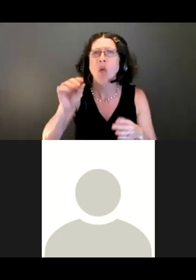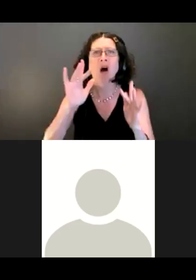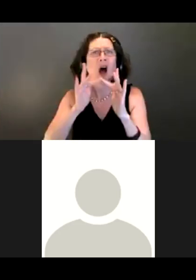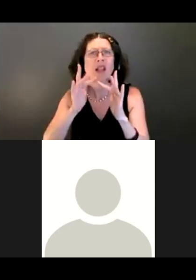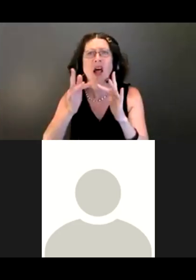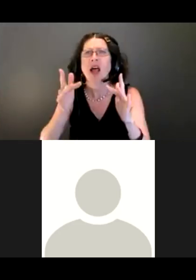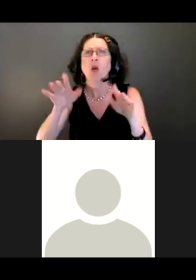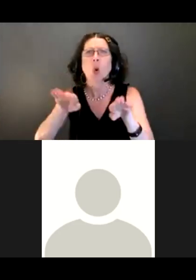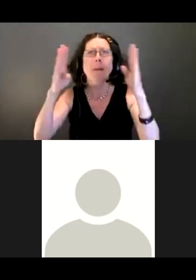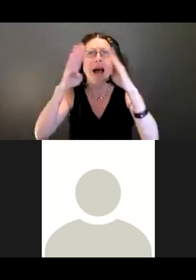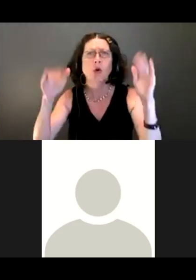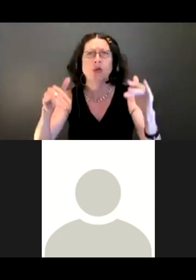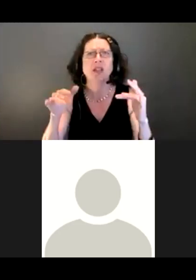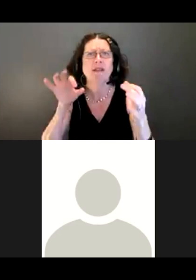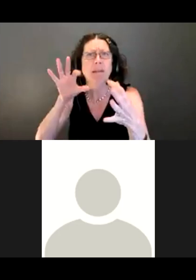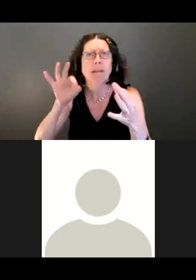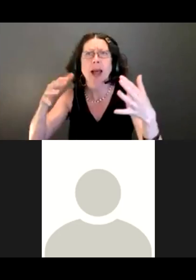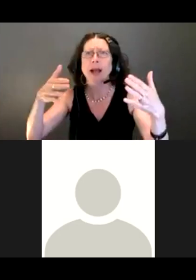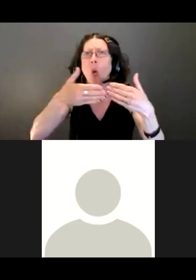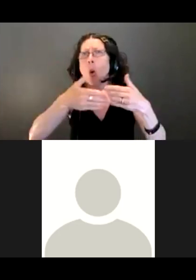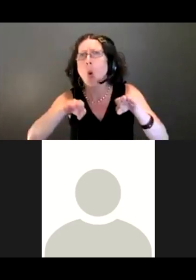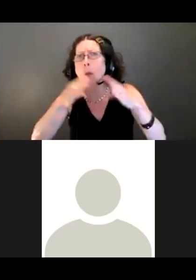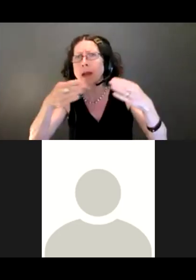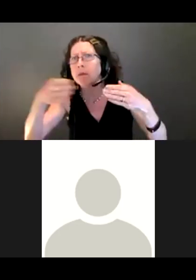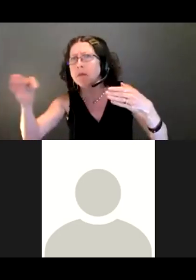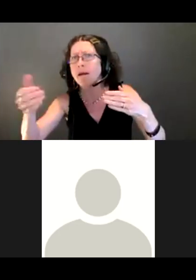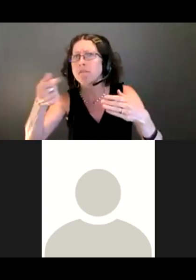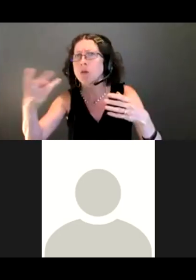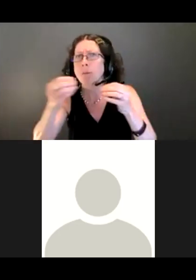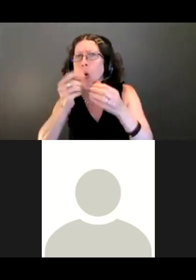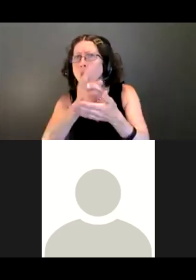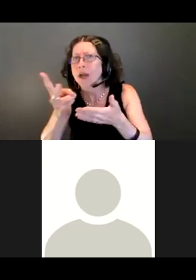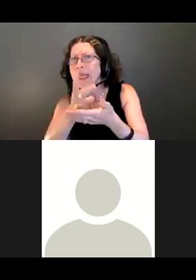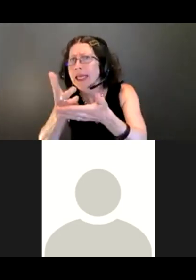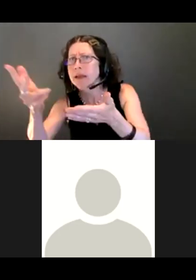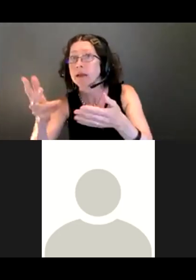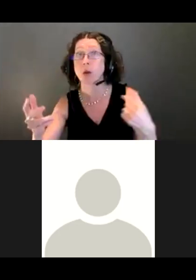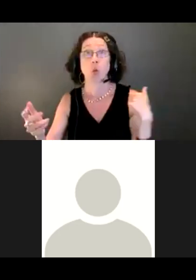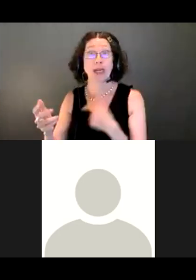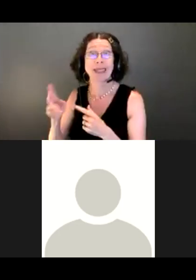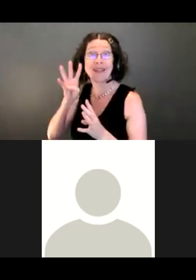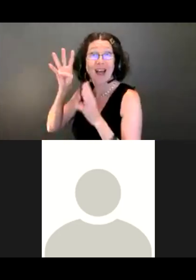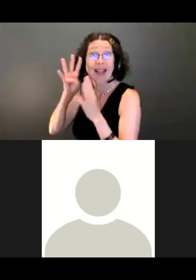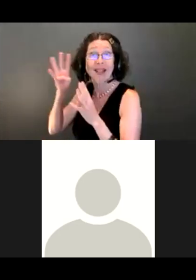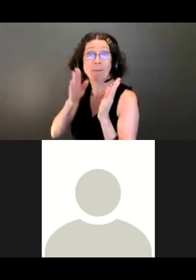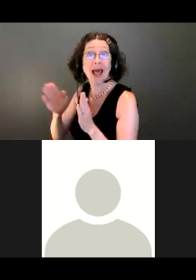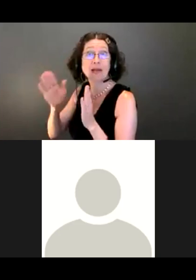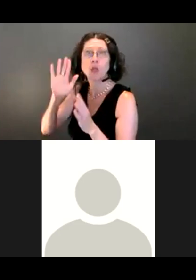As we start to develop final plans, we'll share them with people. Then we'll have a whole content development.